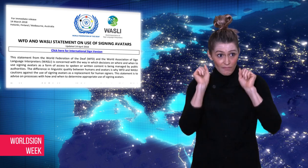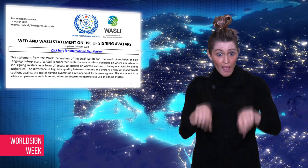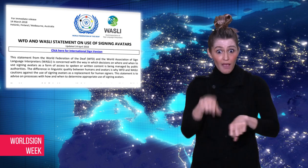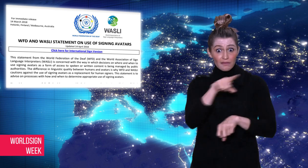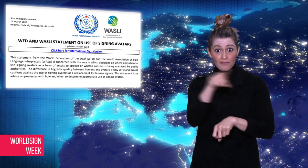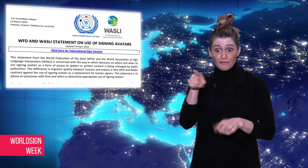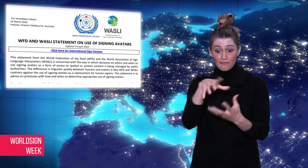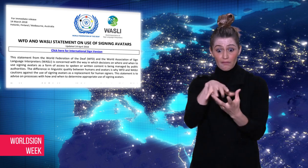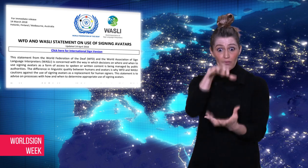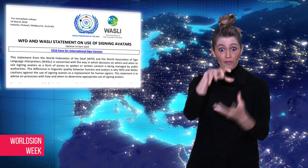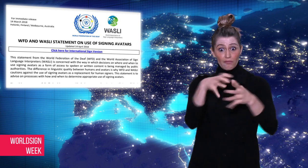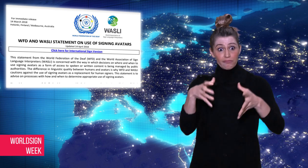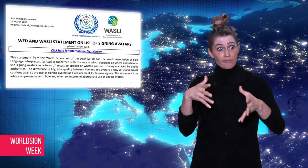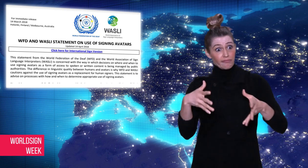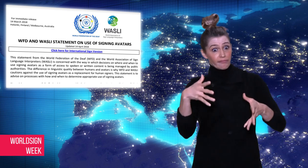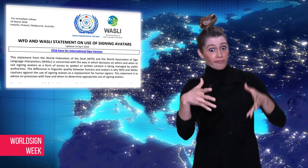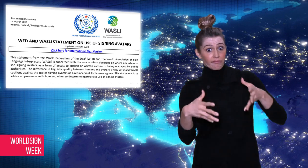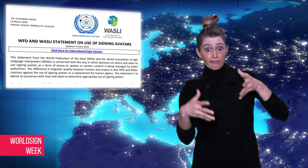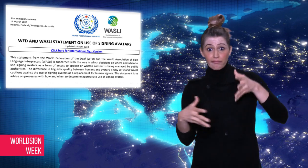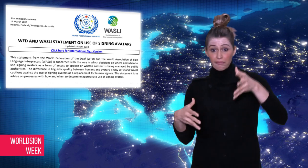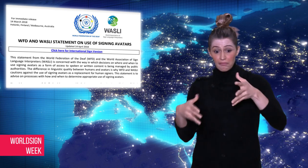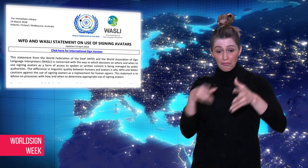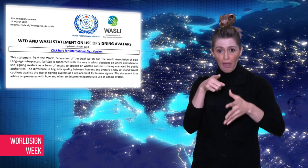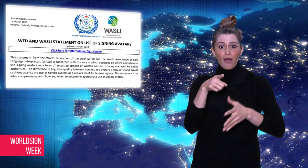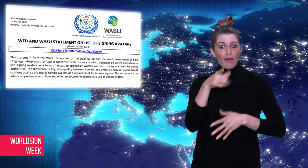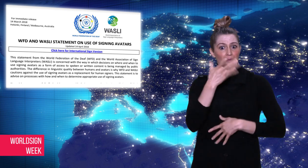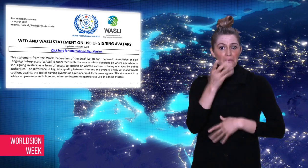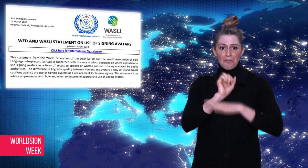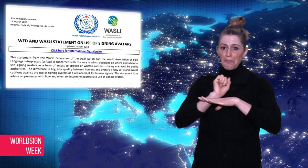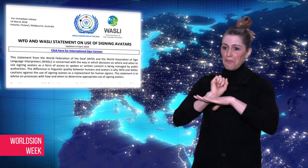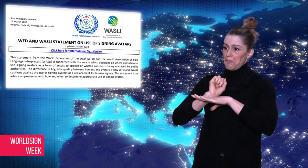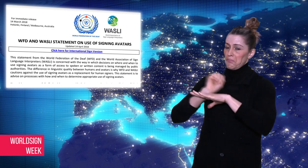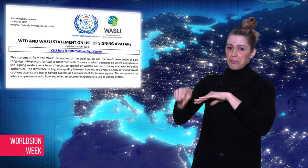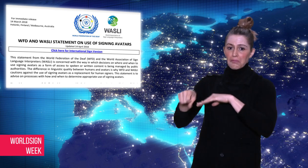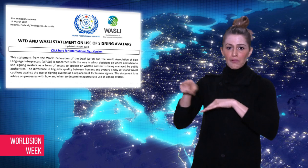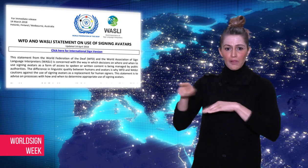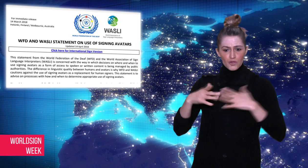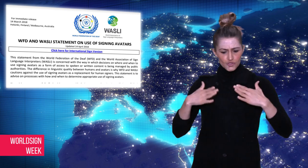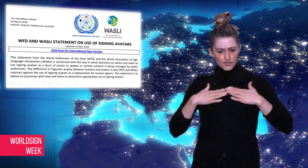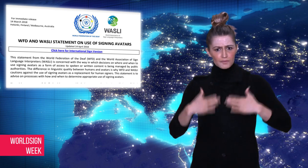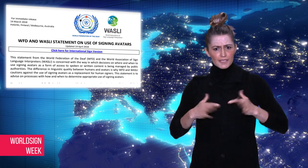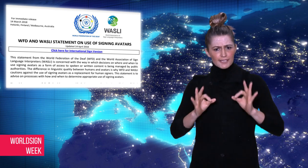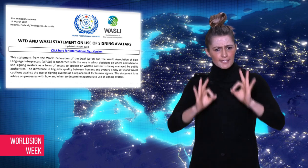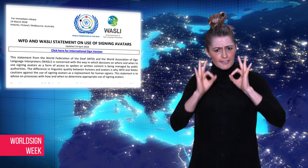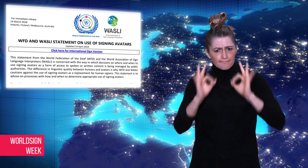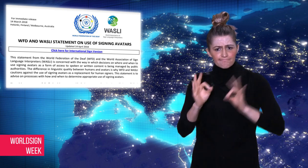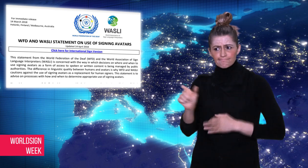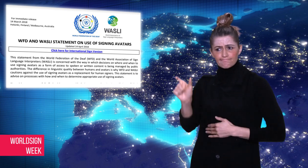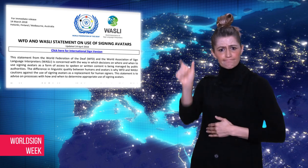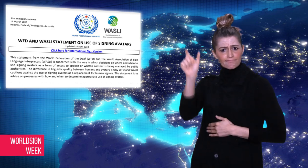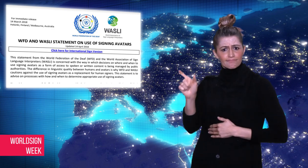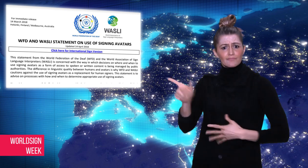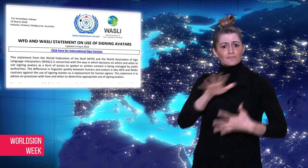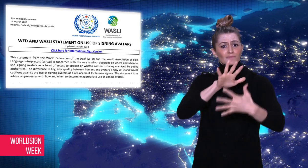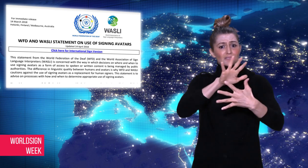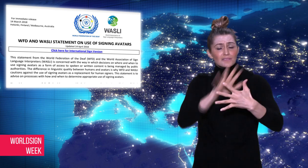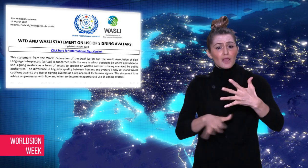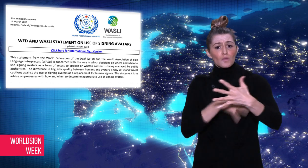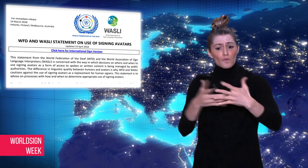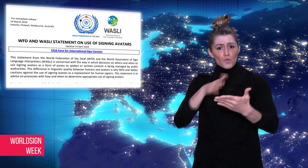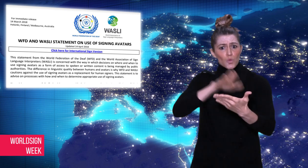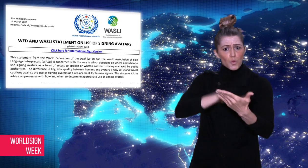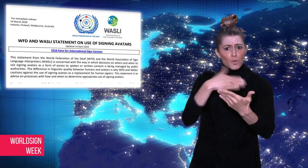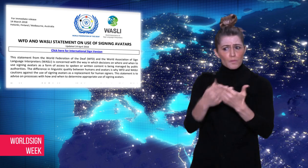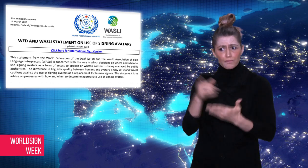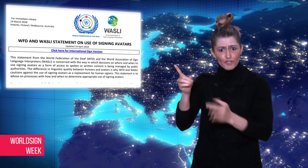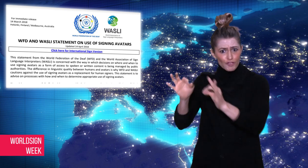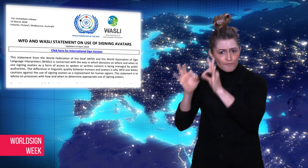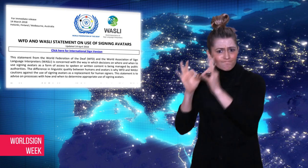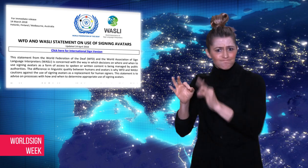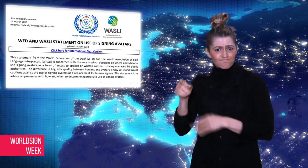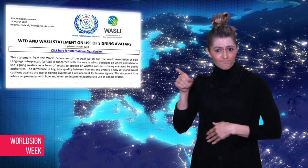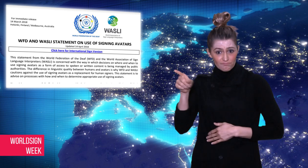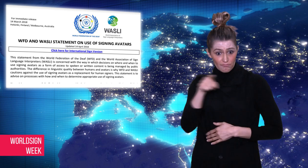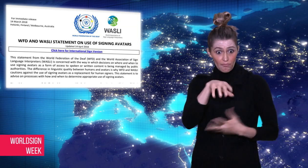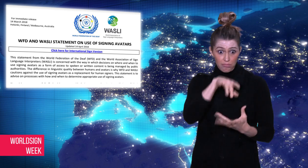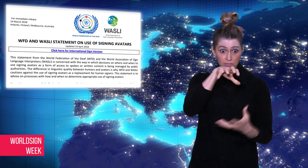of using signing avatars, and cautioning against